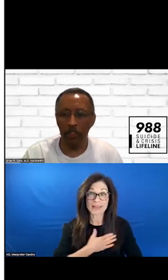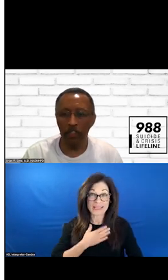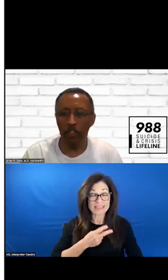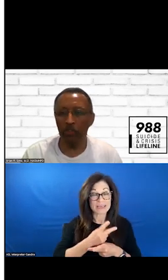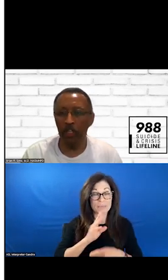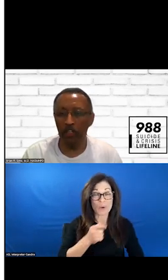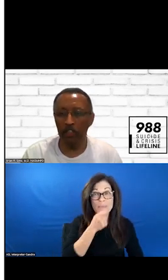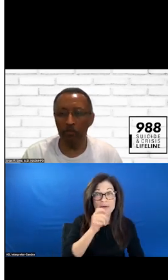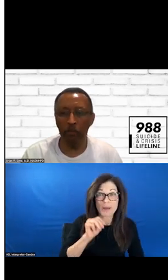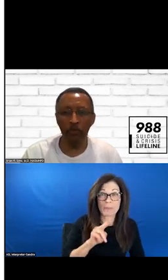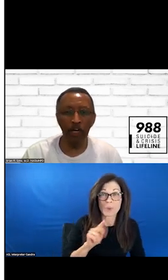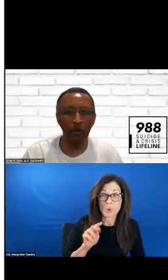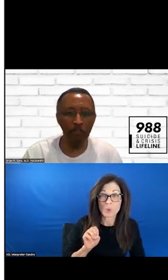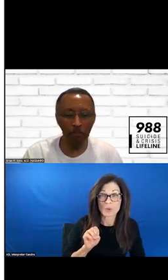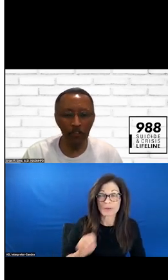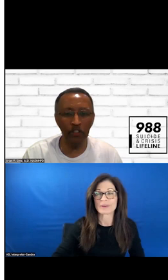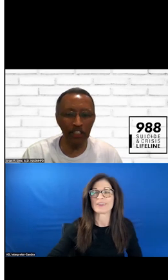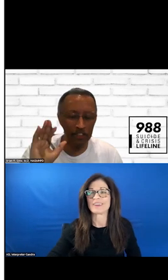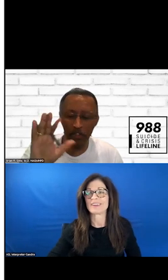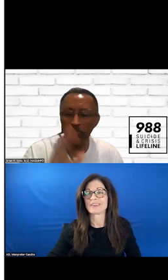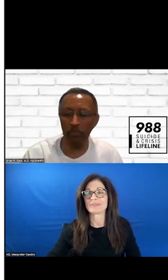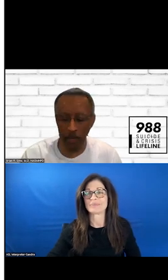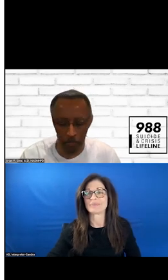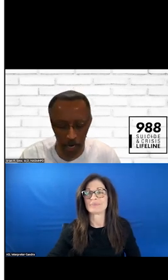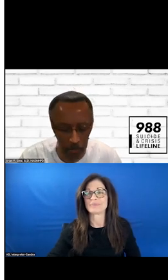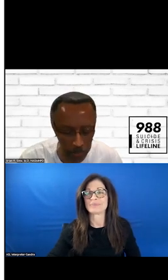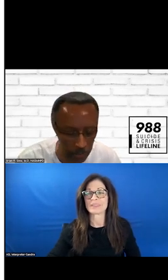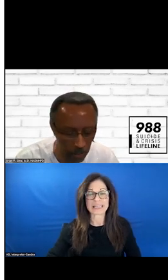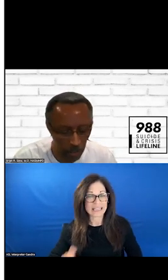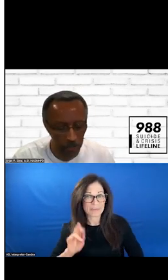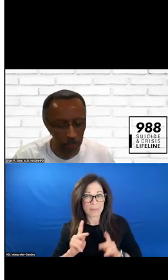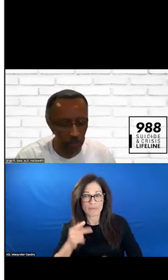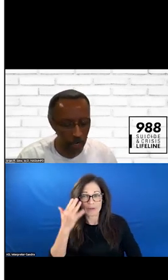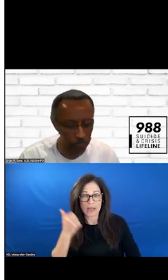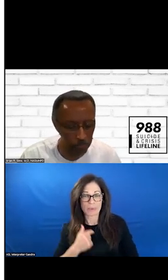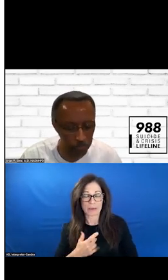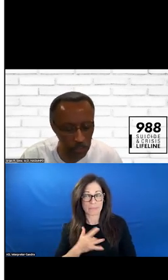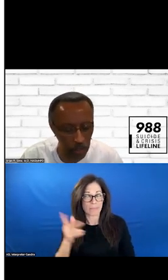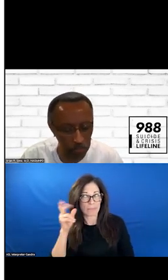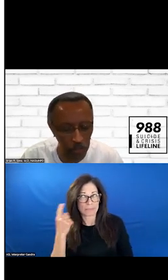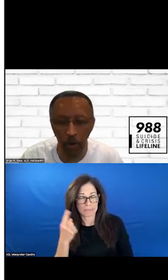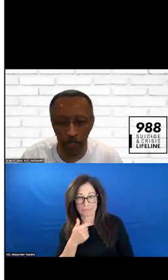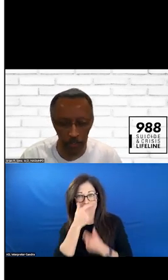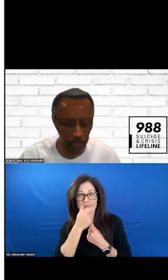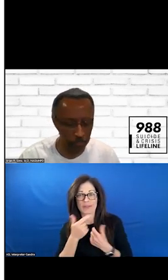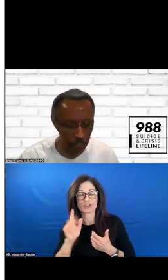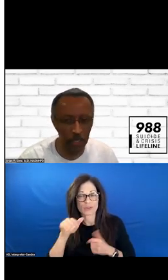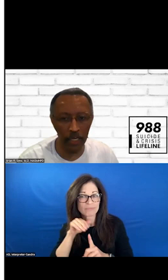HEARING INTERESTING THINGS FROM PEOPLE WHO COME OFF MUTE TO JUST A REMINDER TO PLACE IT ON MUTE WHILE YOU ARE THERE.